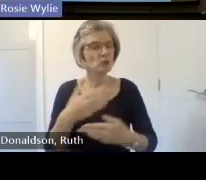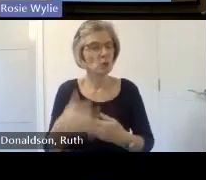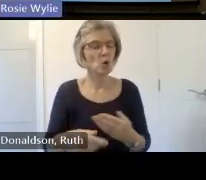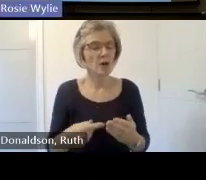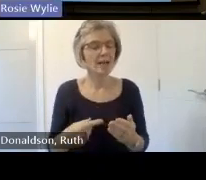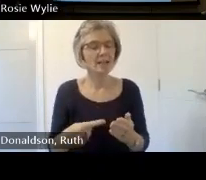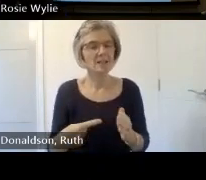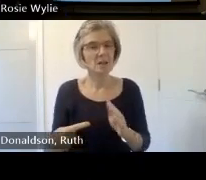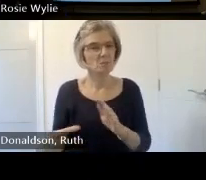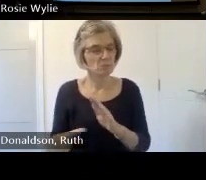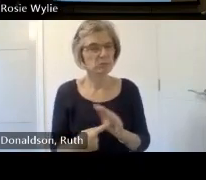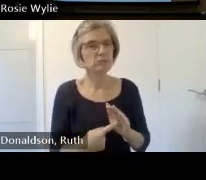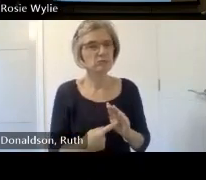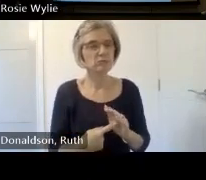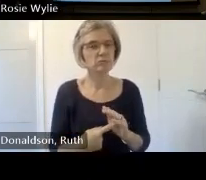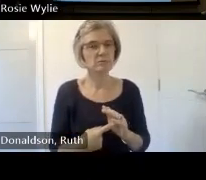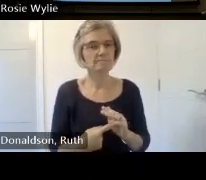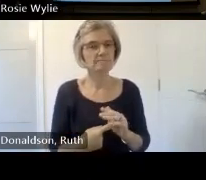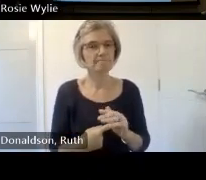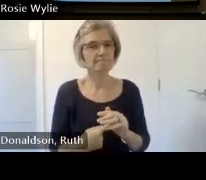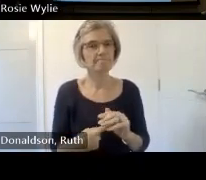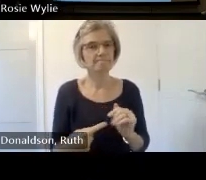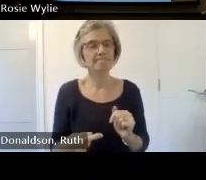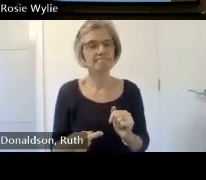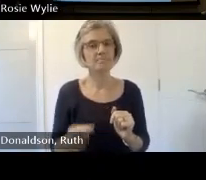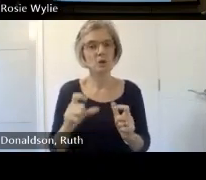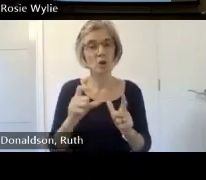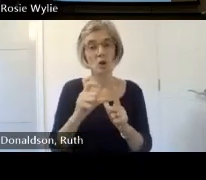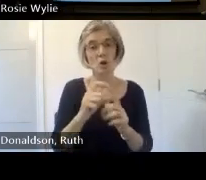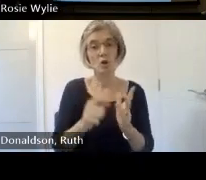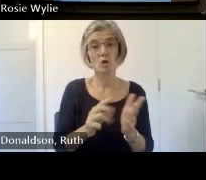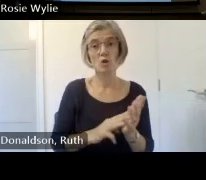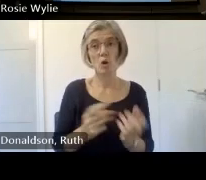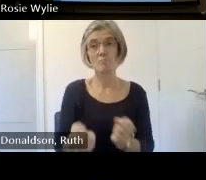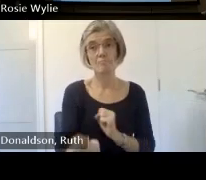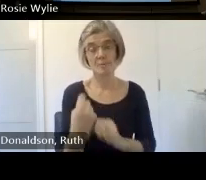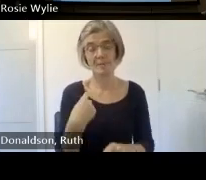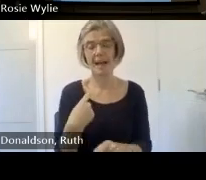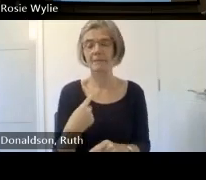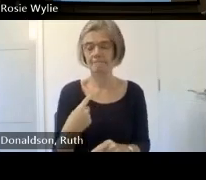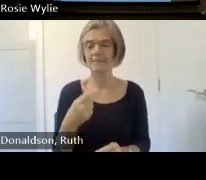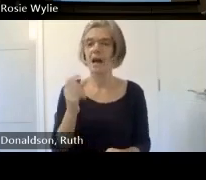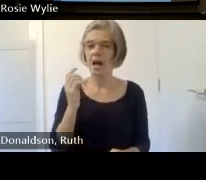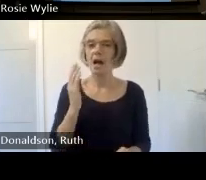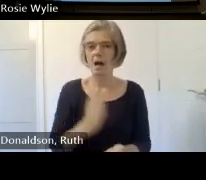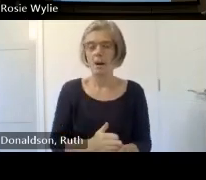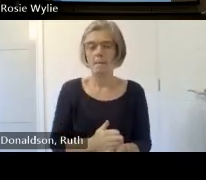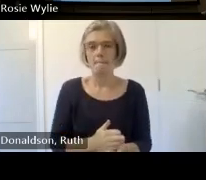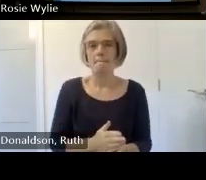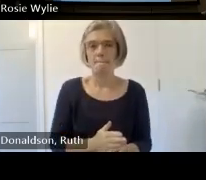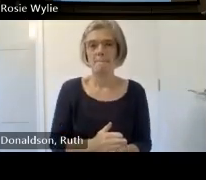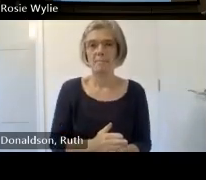and I think that a real big like we like Cena said we Arch we collect archive and present so